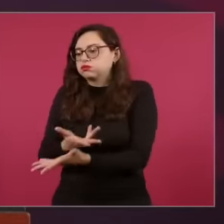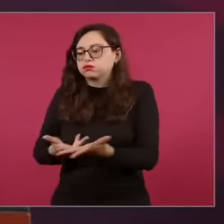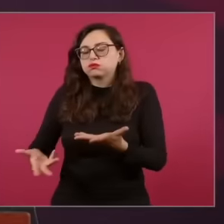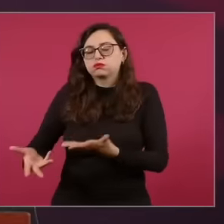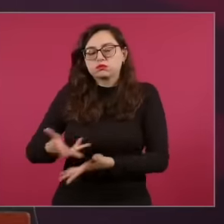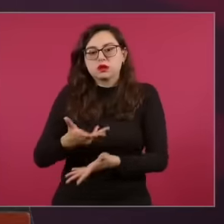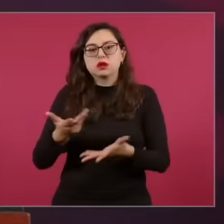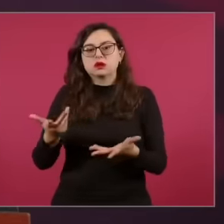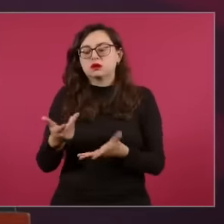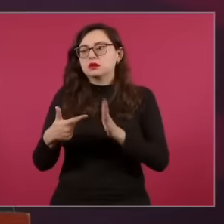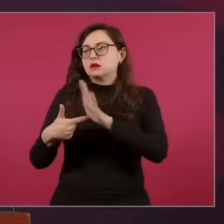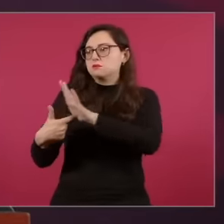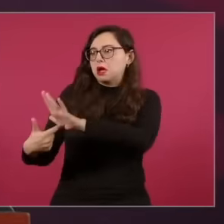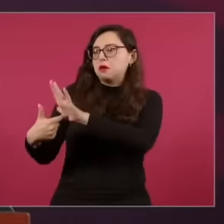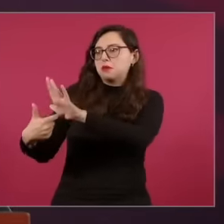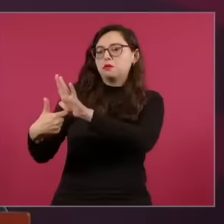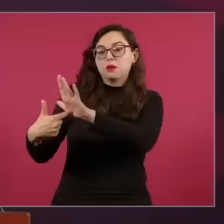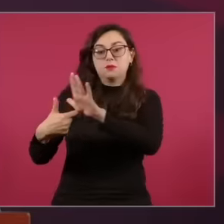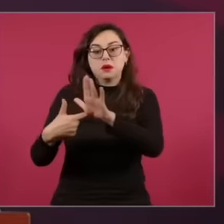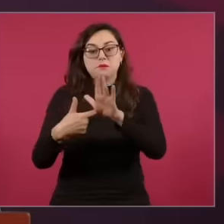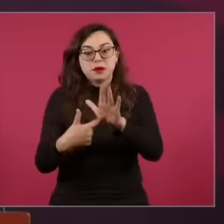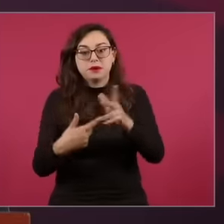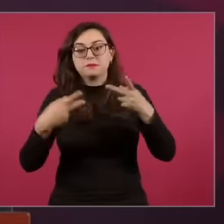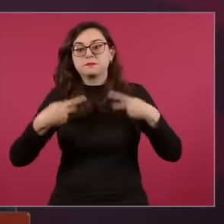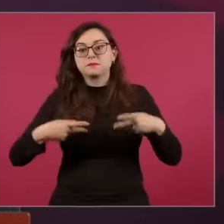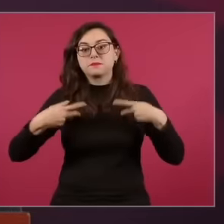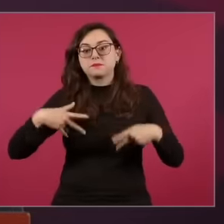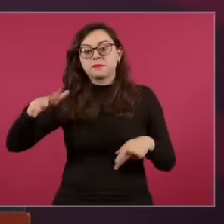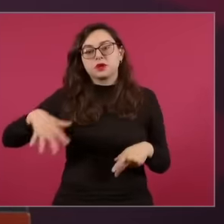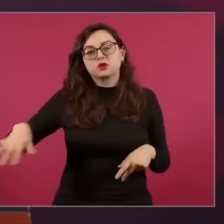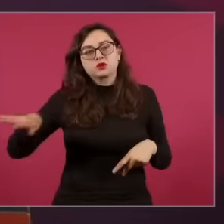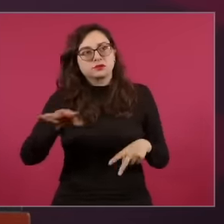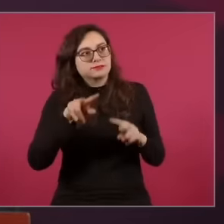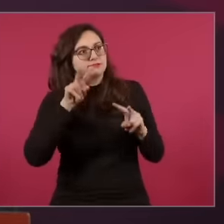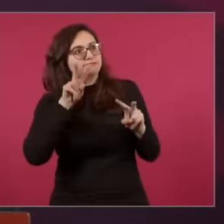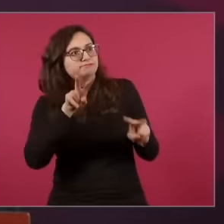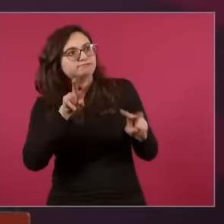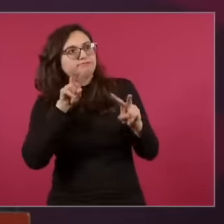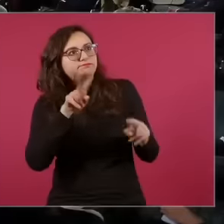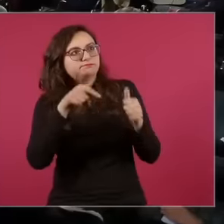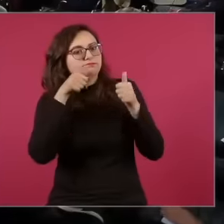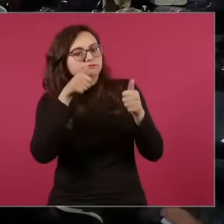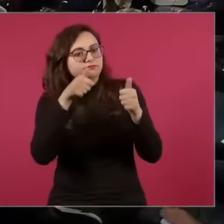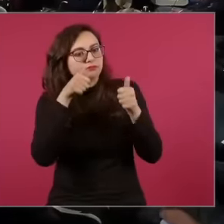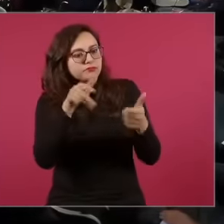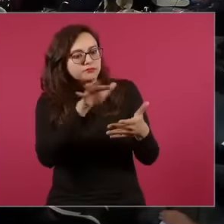areas in our regions with our audiences with The people who listen to us, see us, Read us